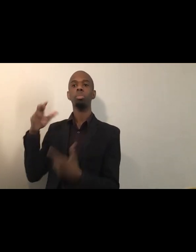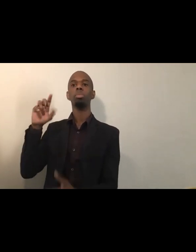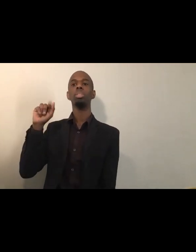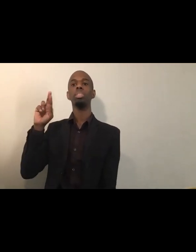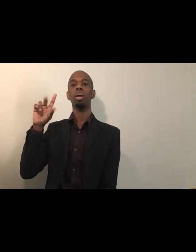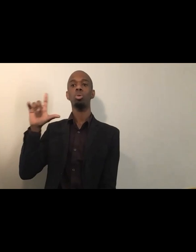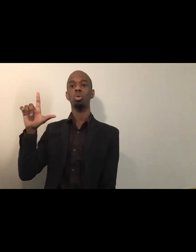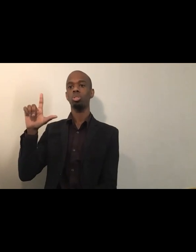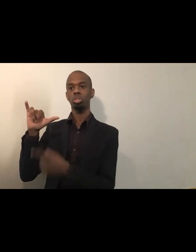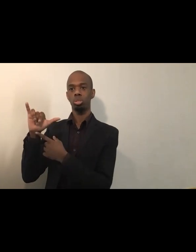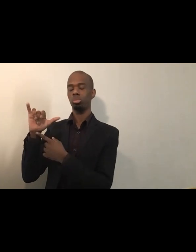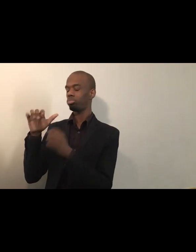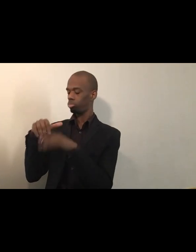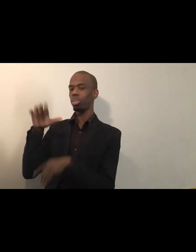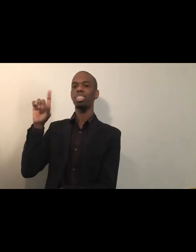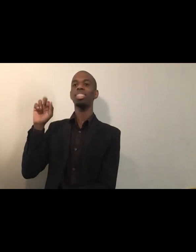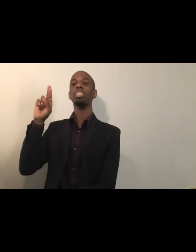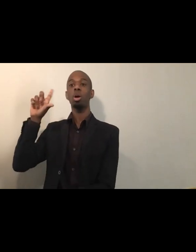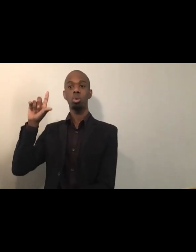Anybody else wanna share? We can take one more.